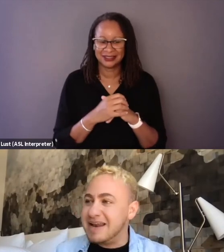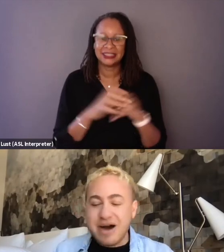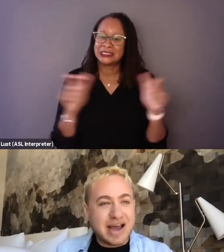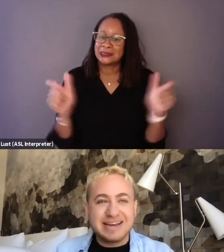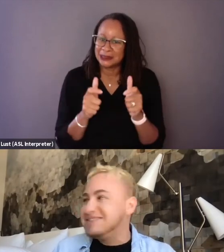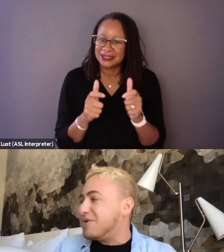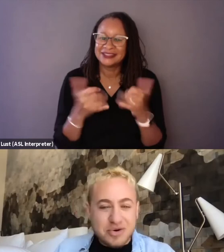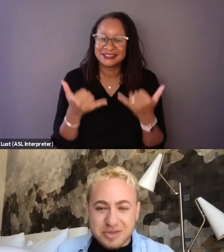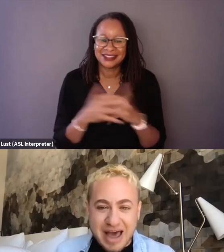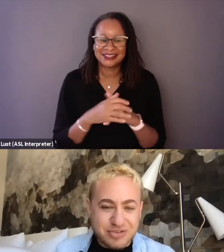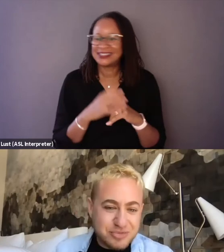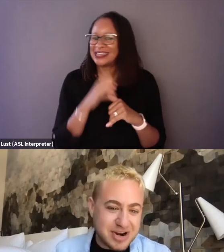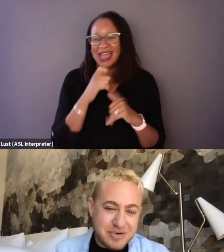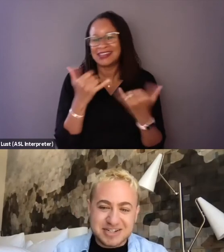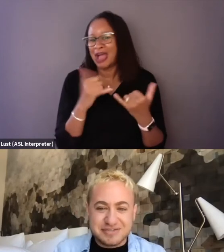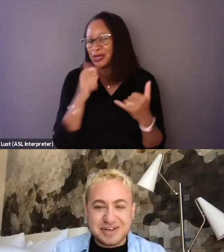Now I don't go to the bathroom when I watch the film,